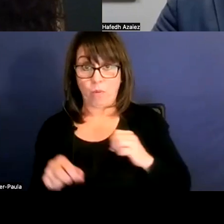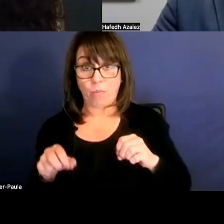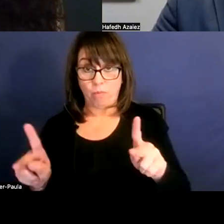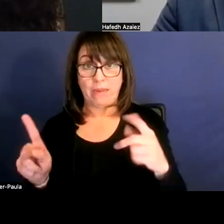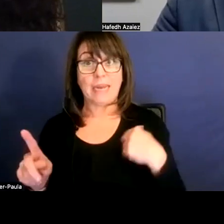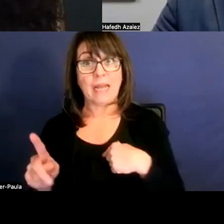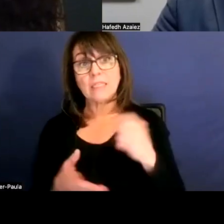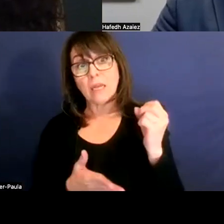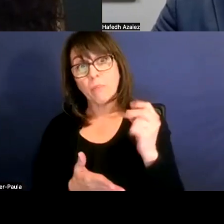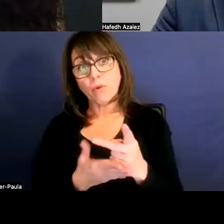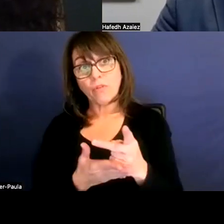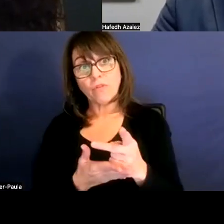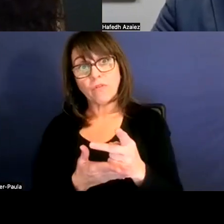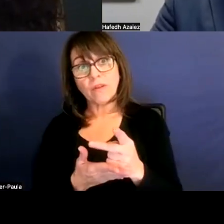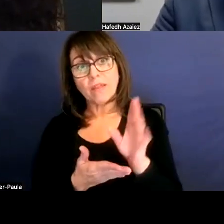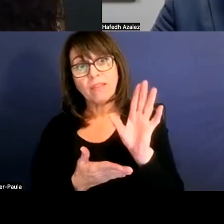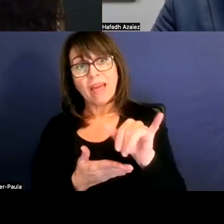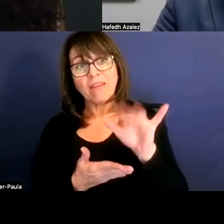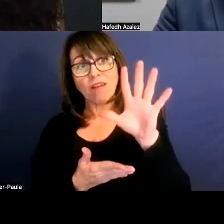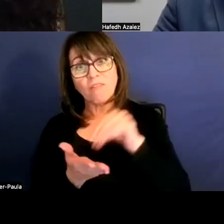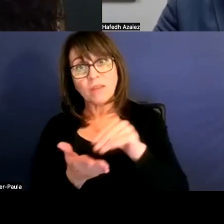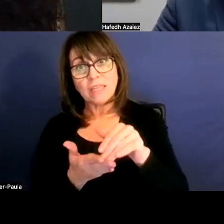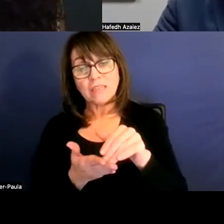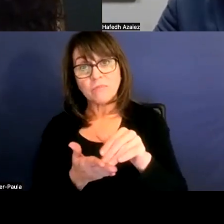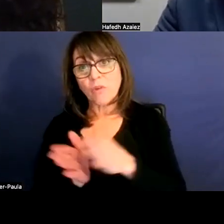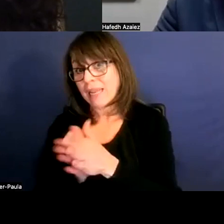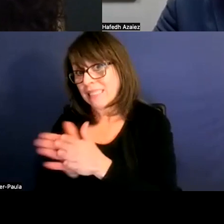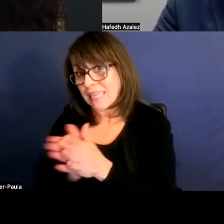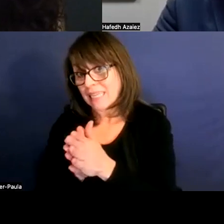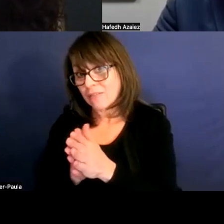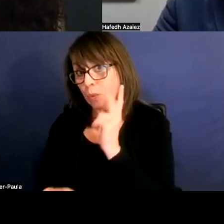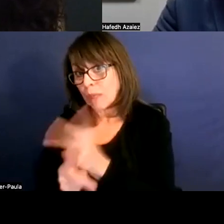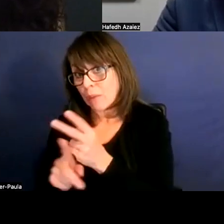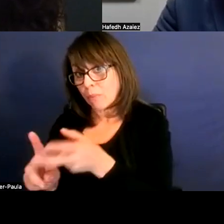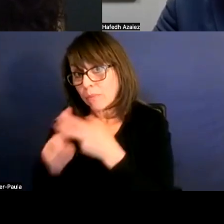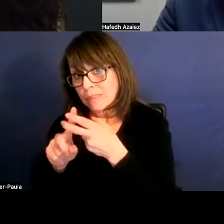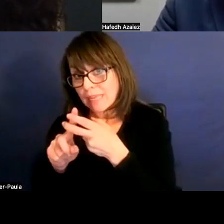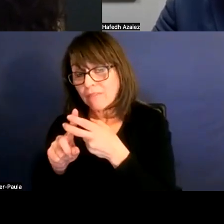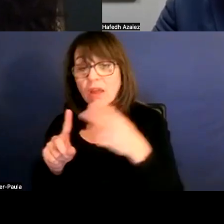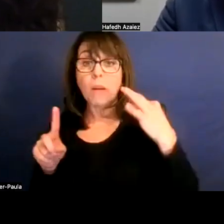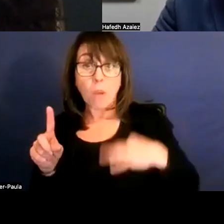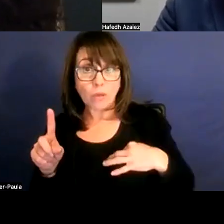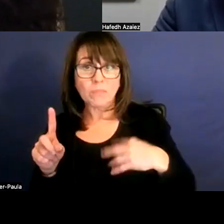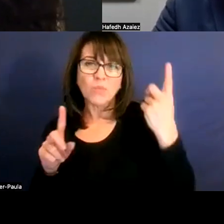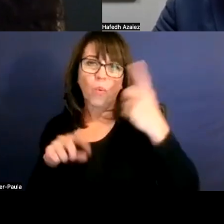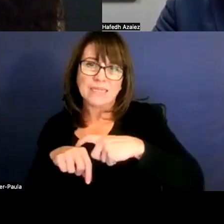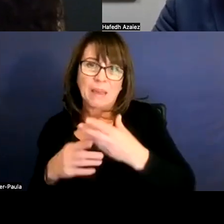approve that $9.5 million to give incentives like a retention, and bonuses, and also recruitment bonuses.